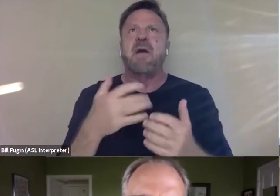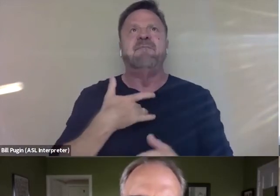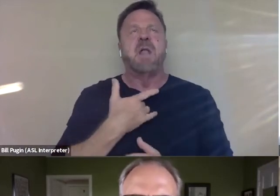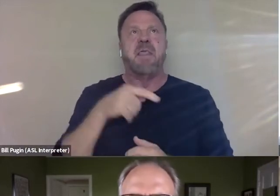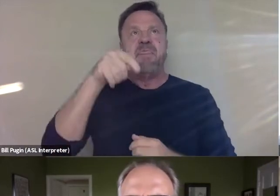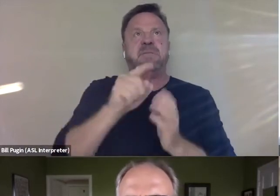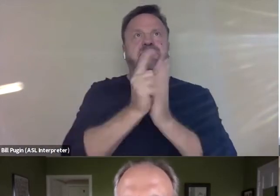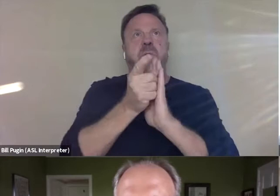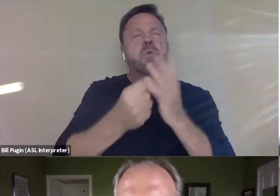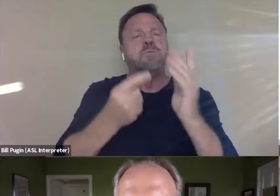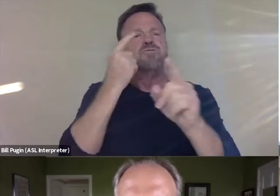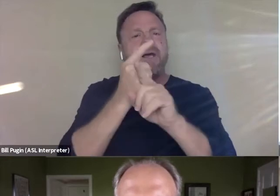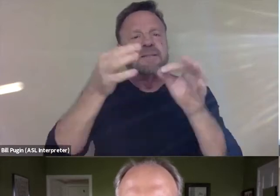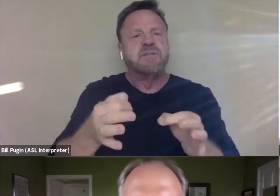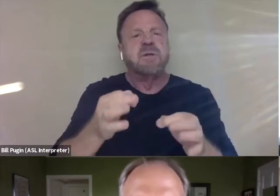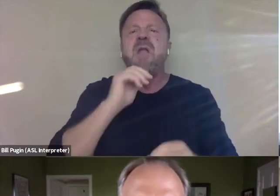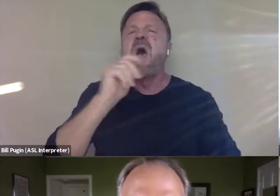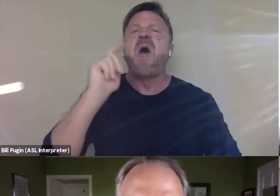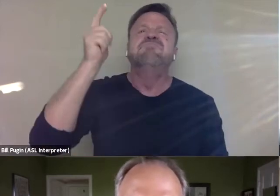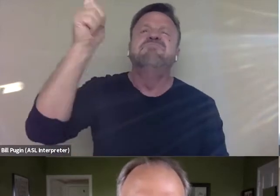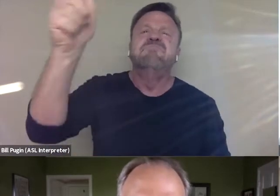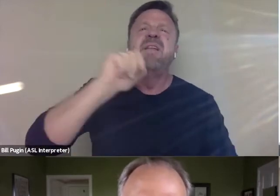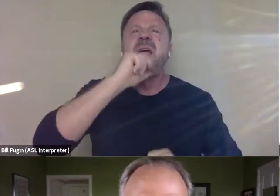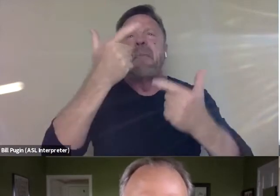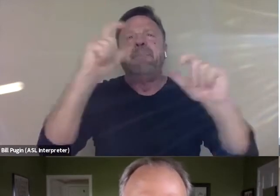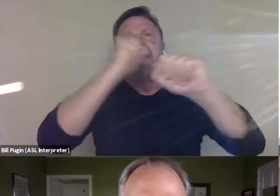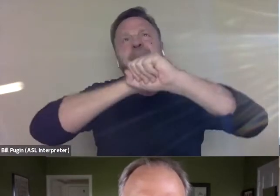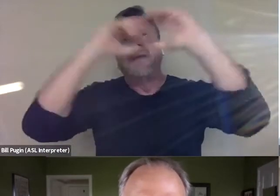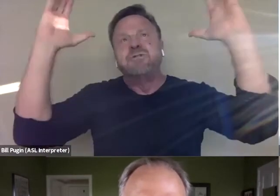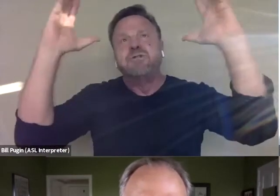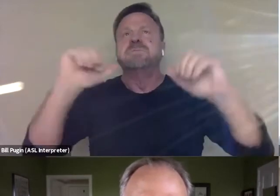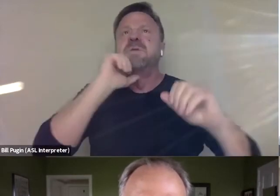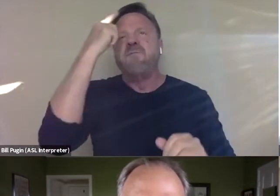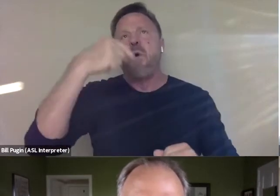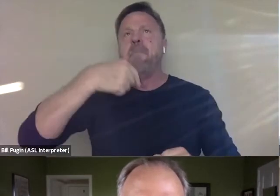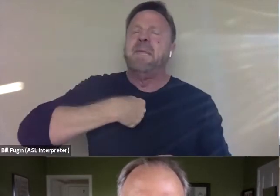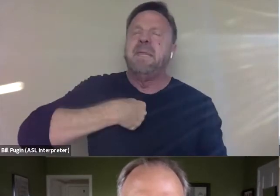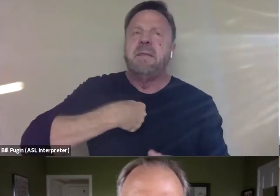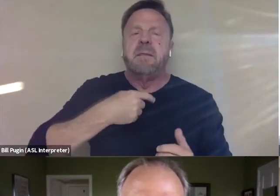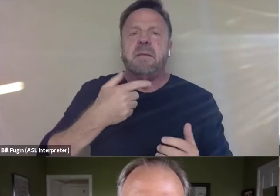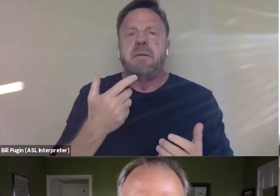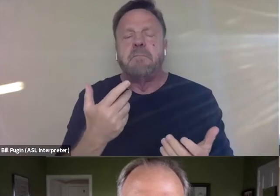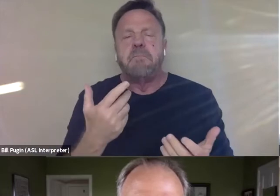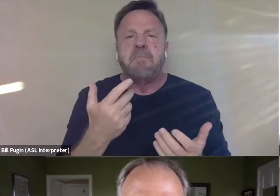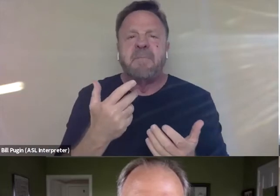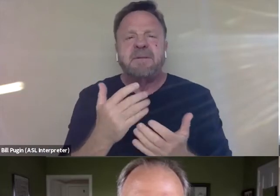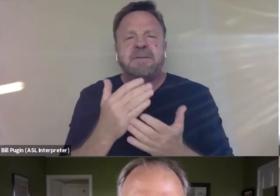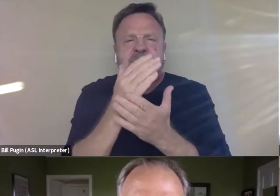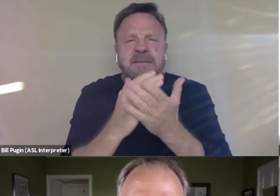Not in the long run, not in the big picture, not for me in some calculated way